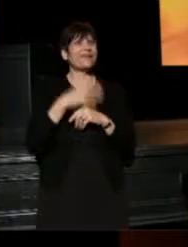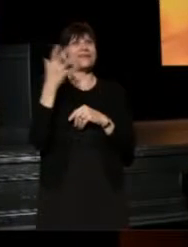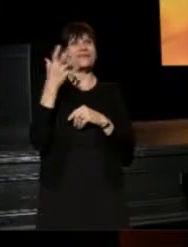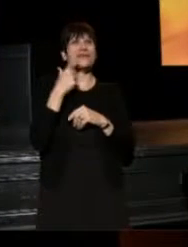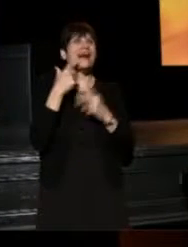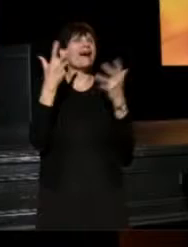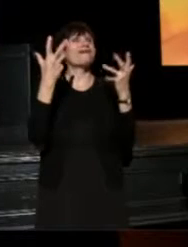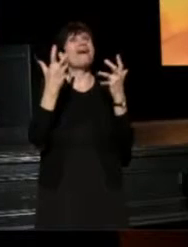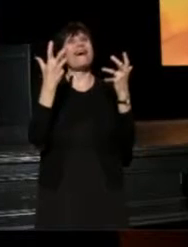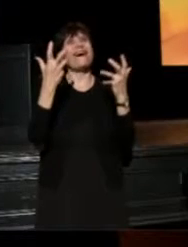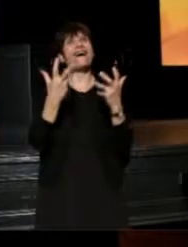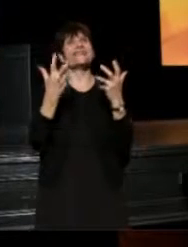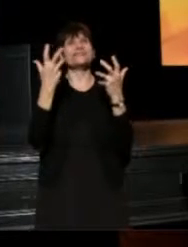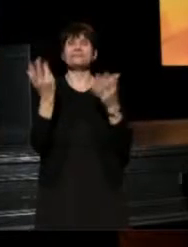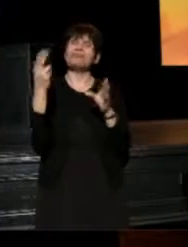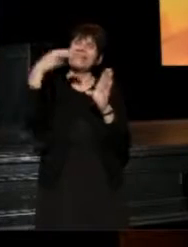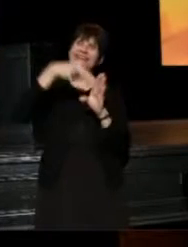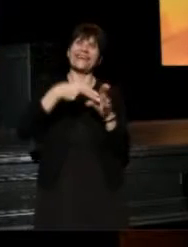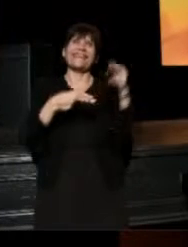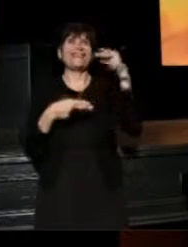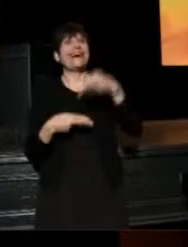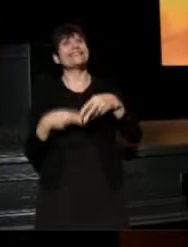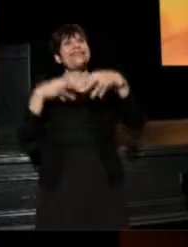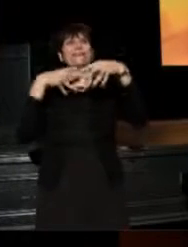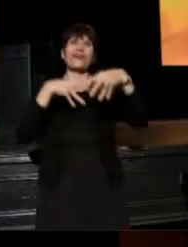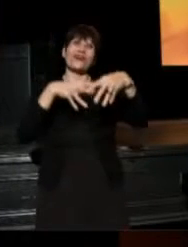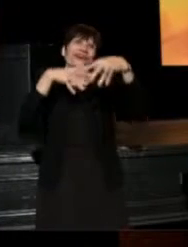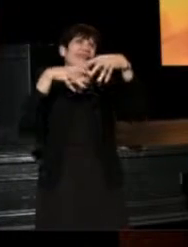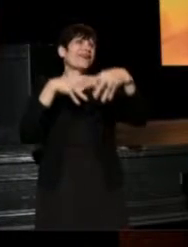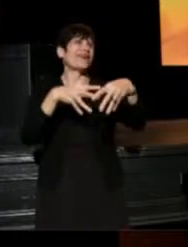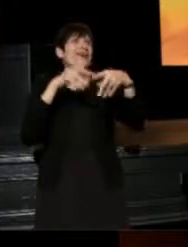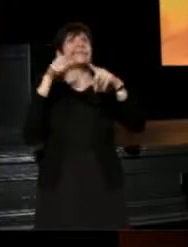Oh Lord I want to be in that number